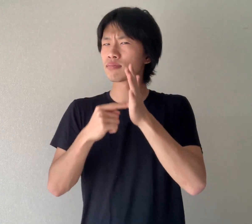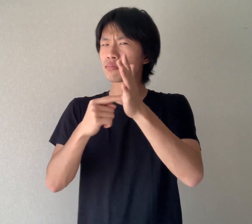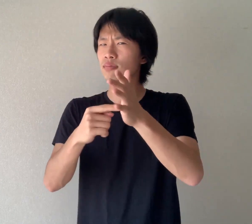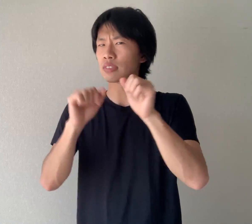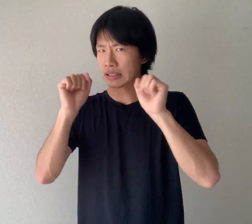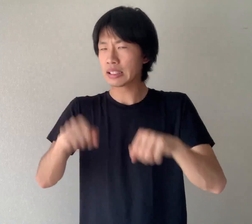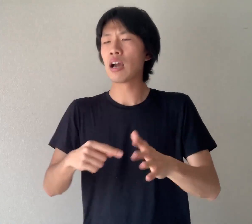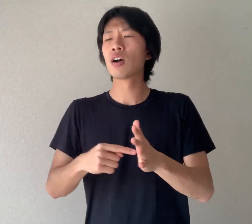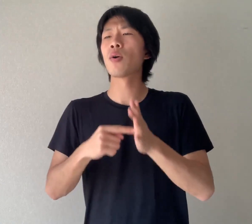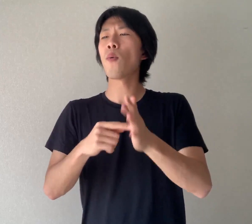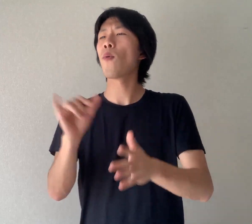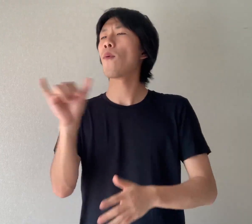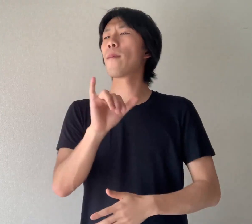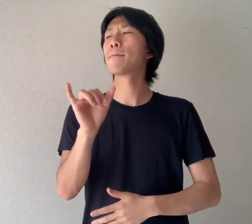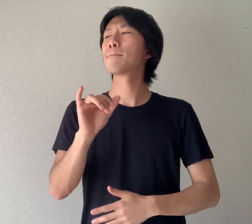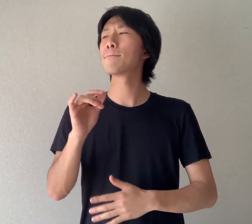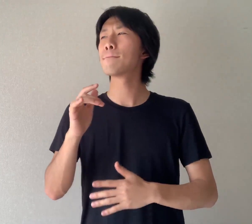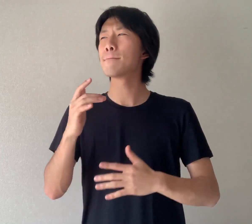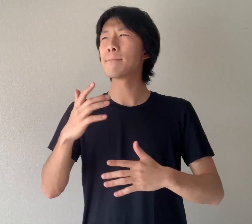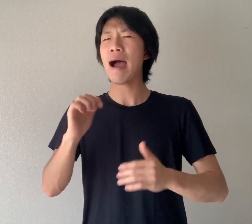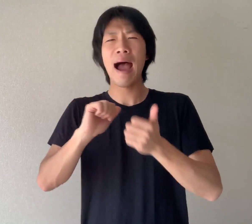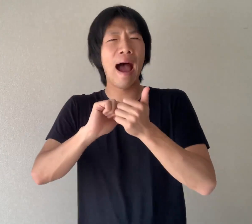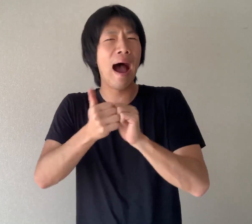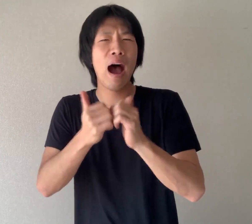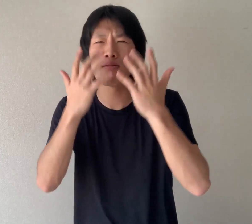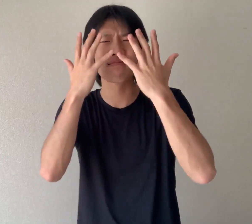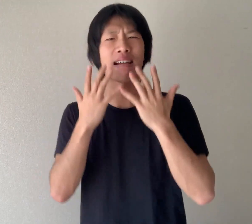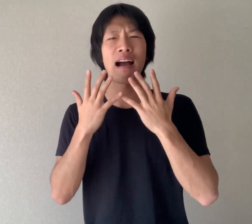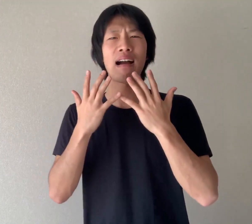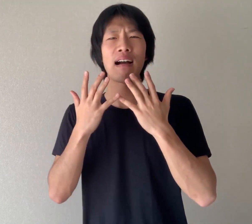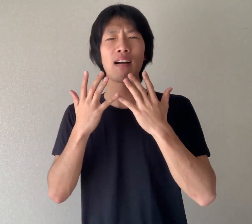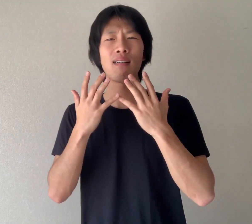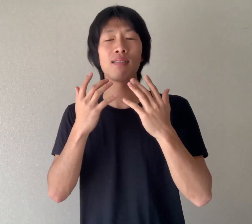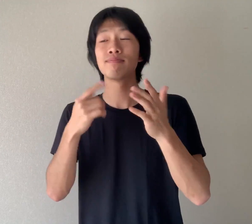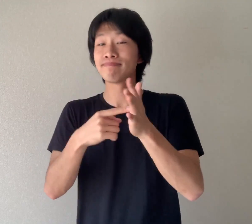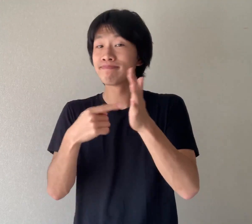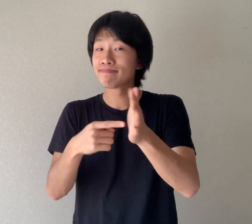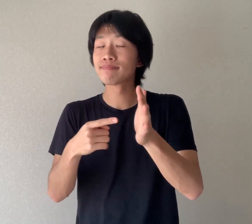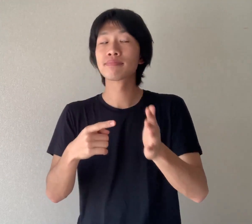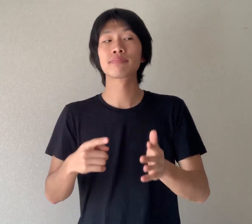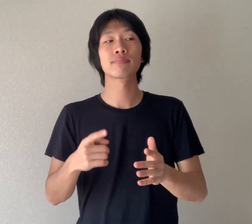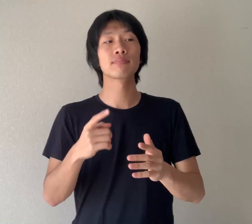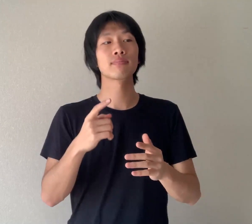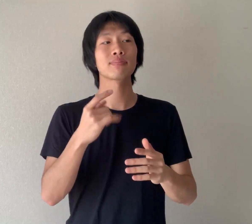You can also show your level of sadness. For example, if you feel